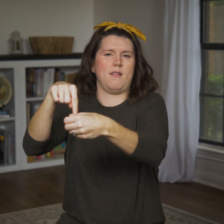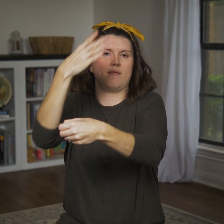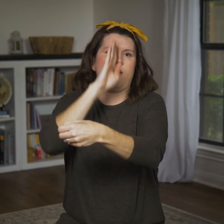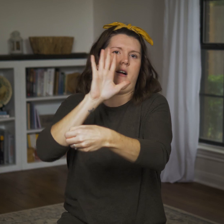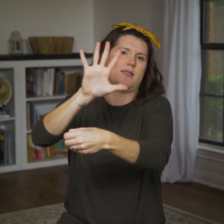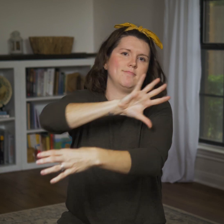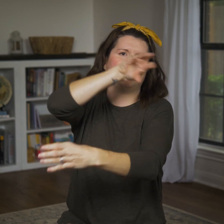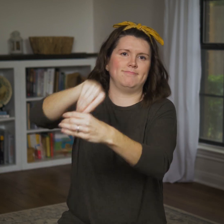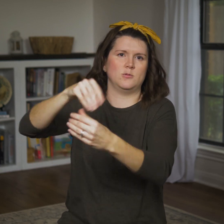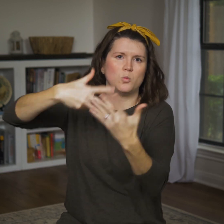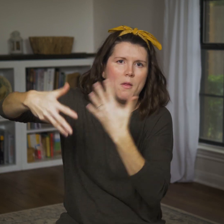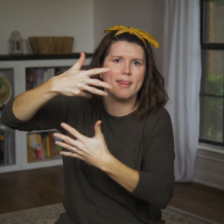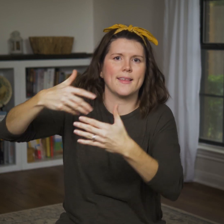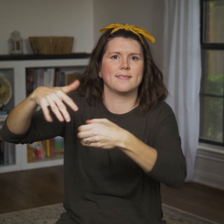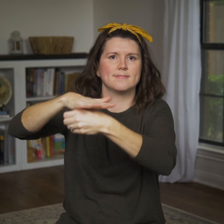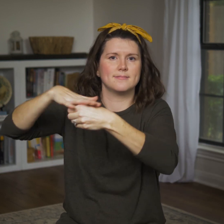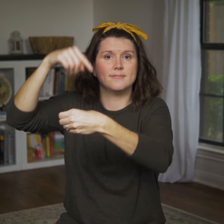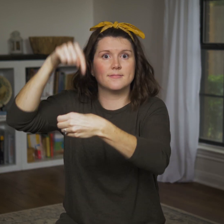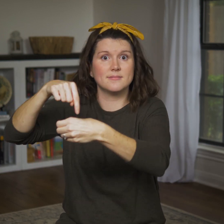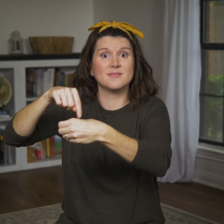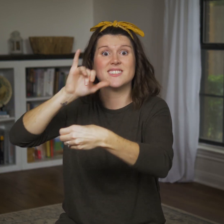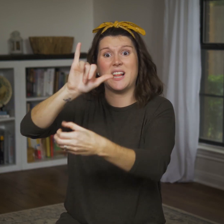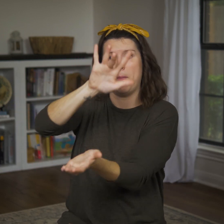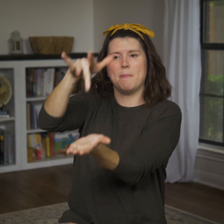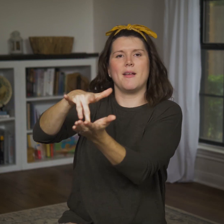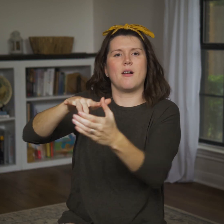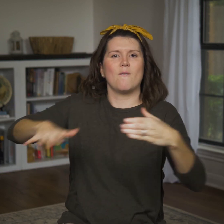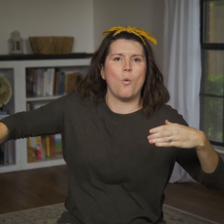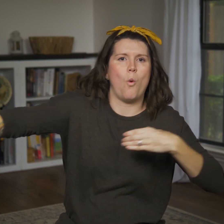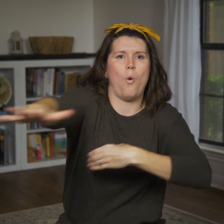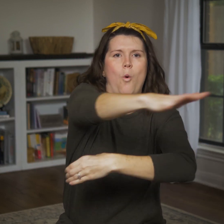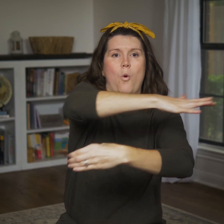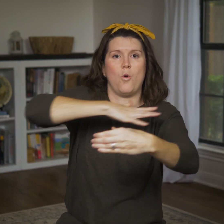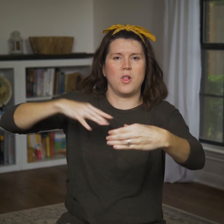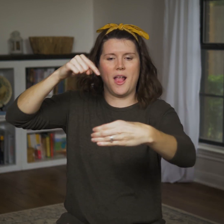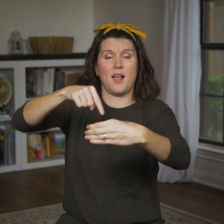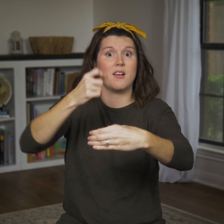God will make His dwelling place. It’ll be in the middle of the whole land,